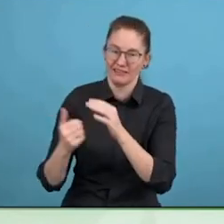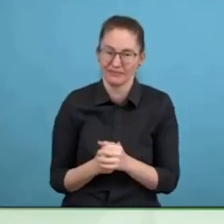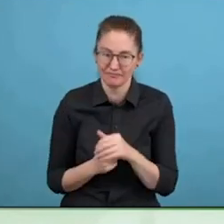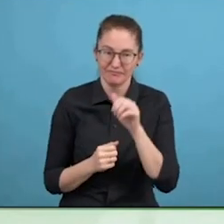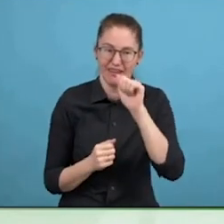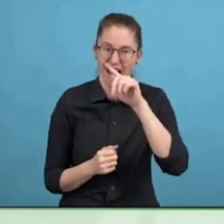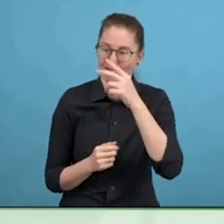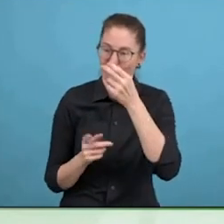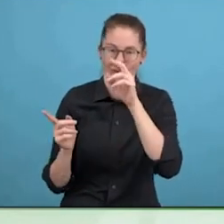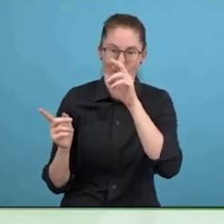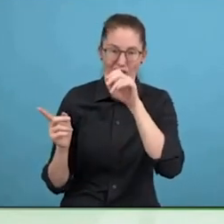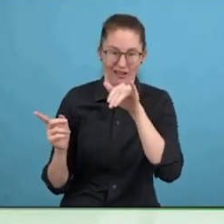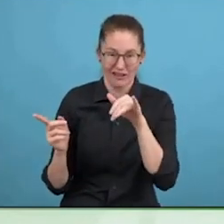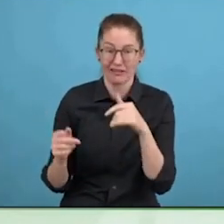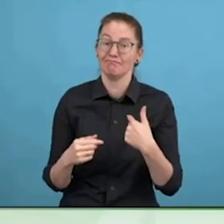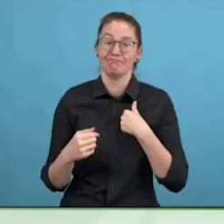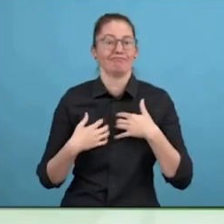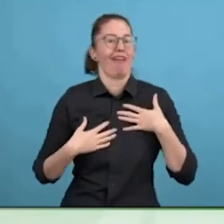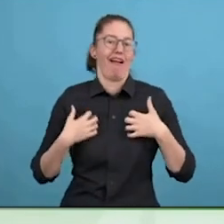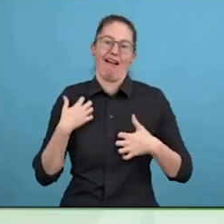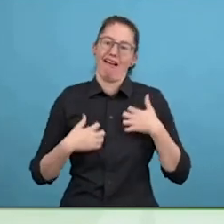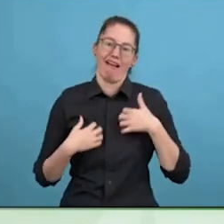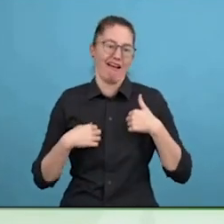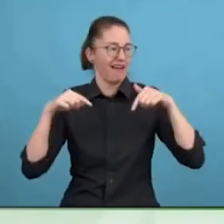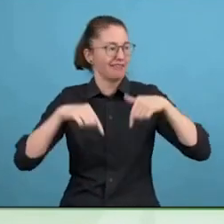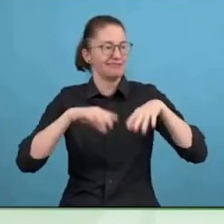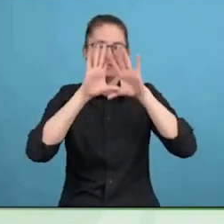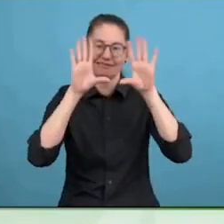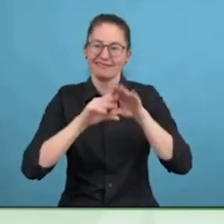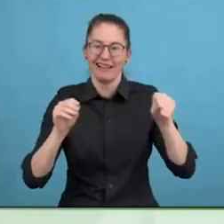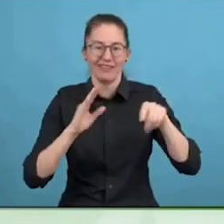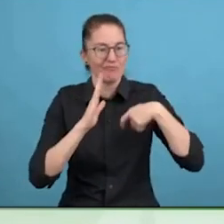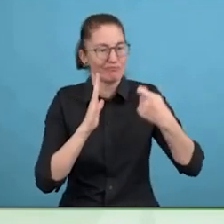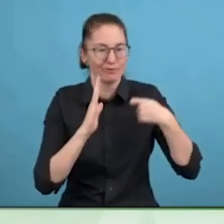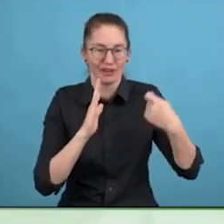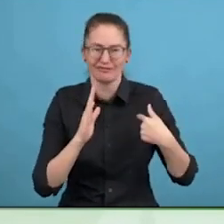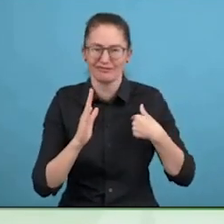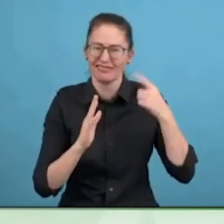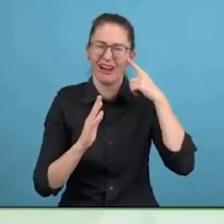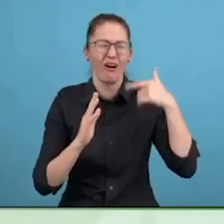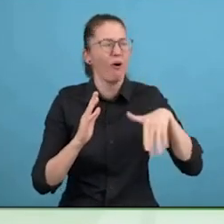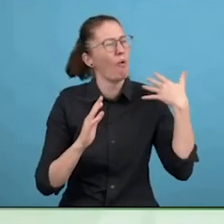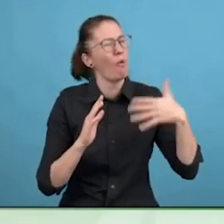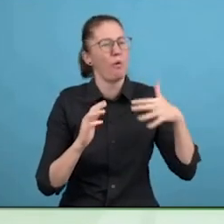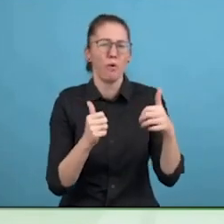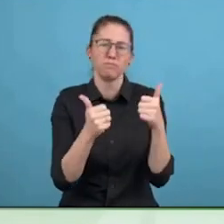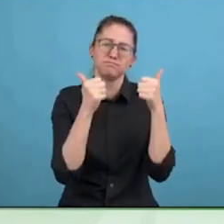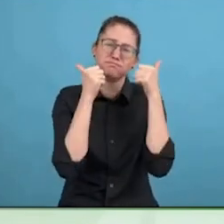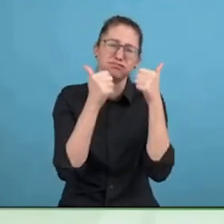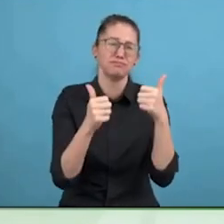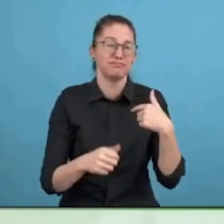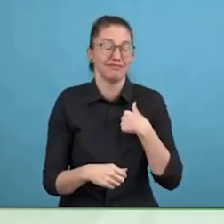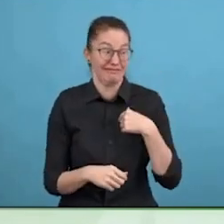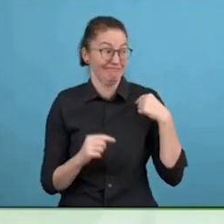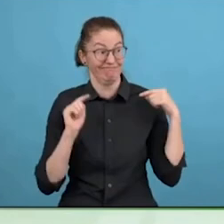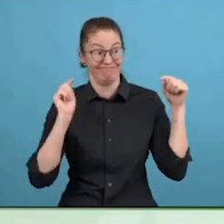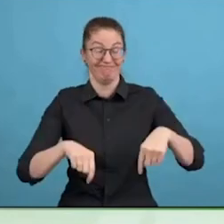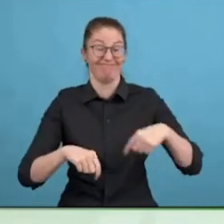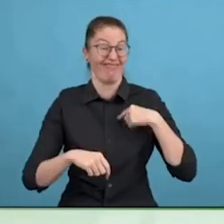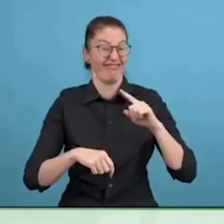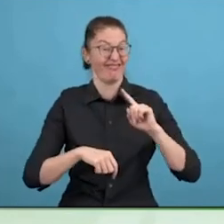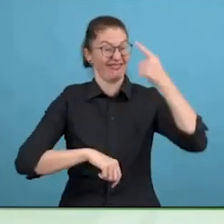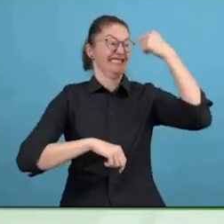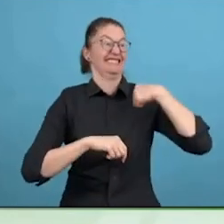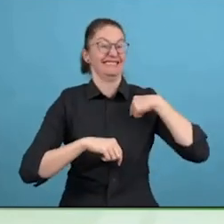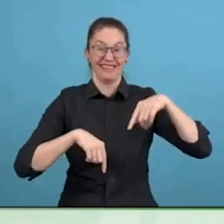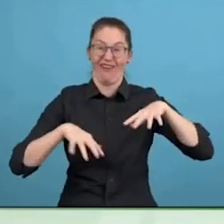evolution to start from there to what we had today, I think I just